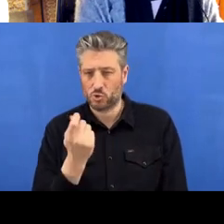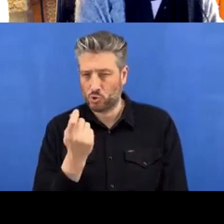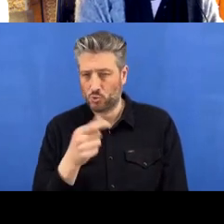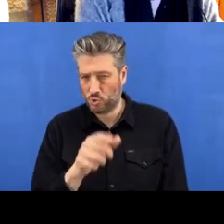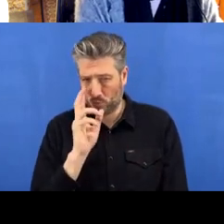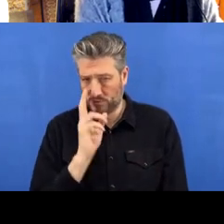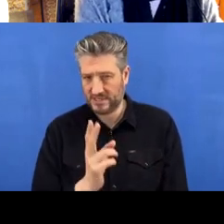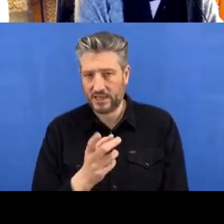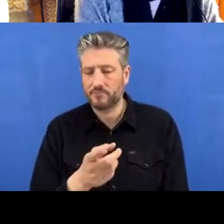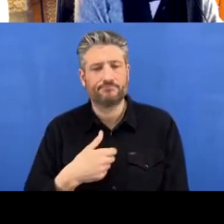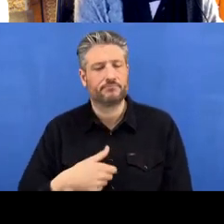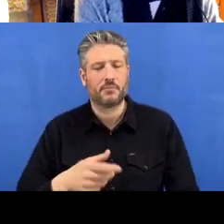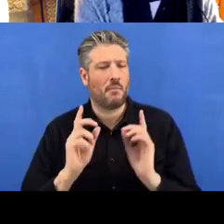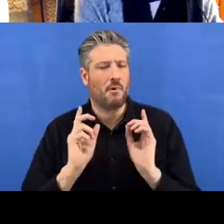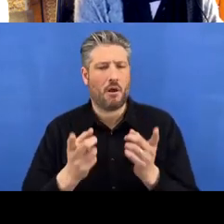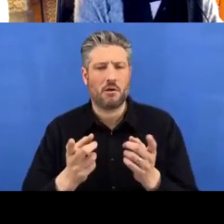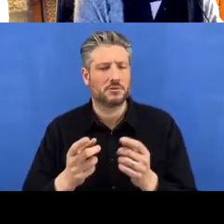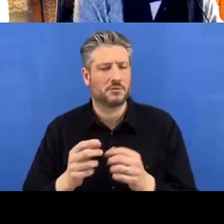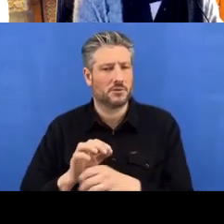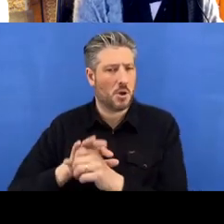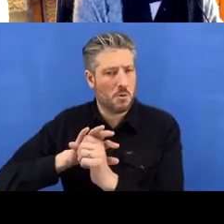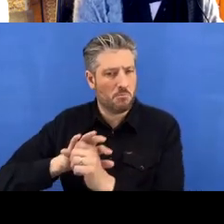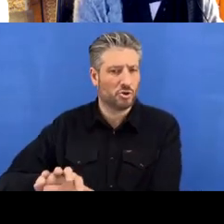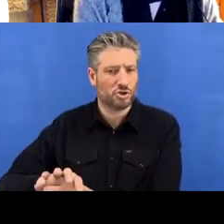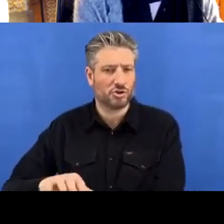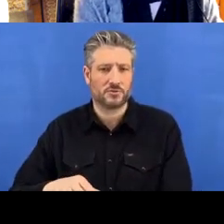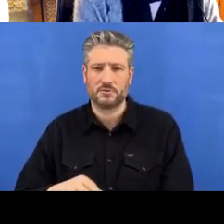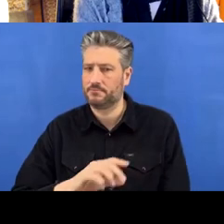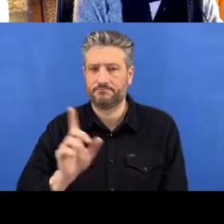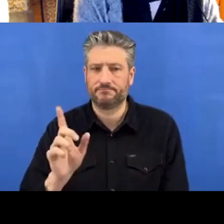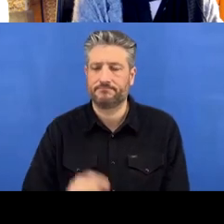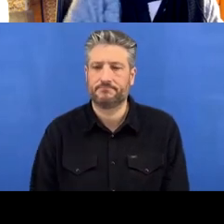And I’m gonna just write 'initial commit',